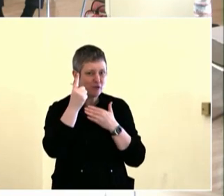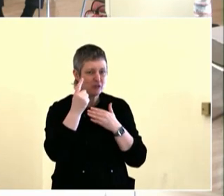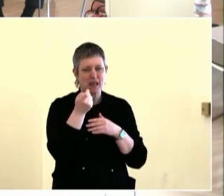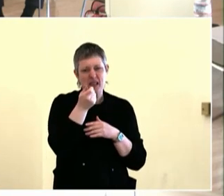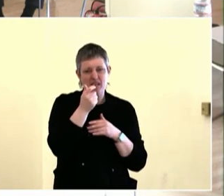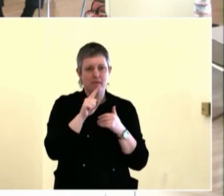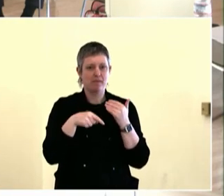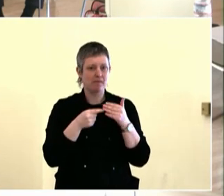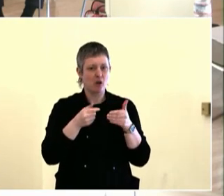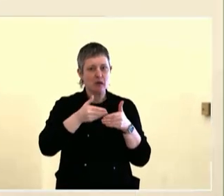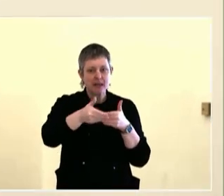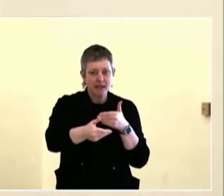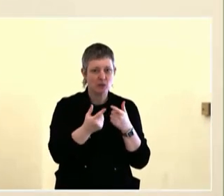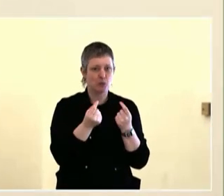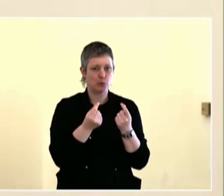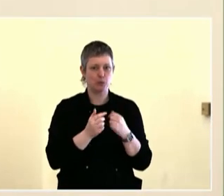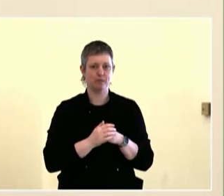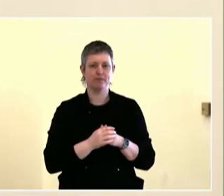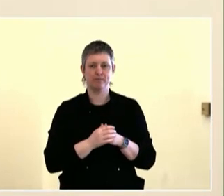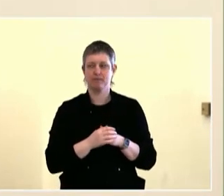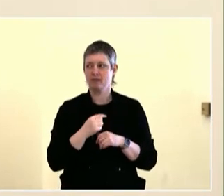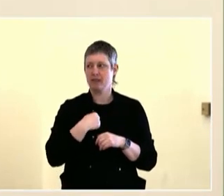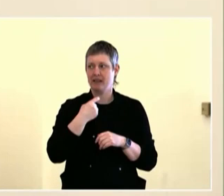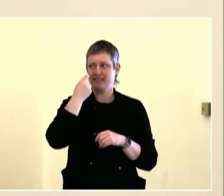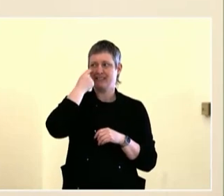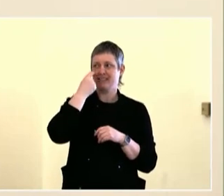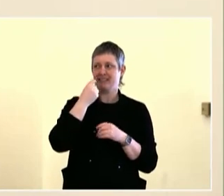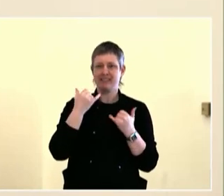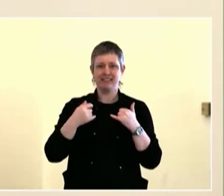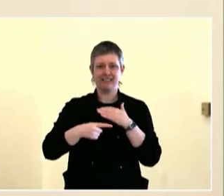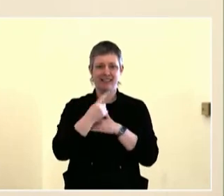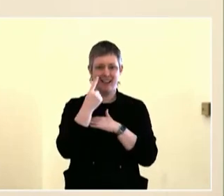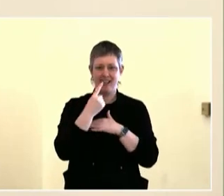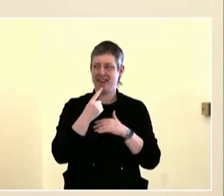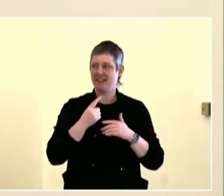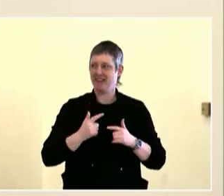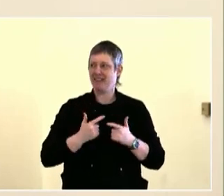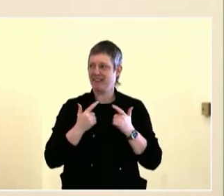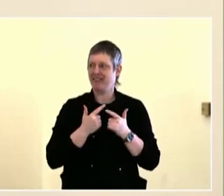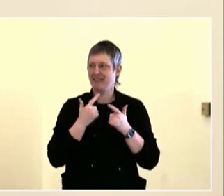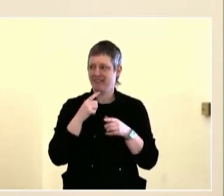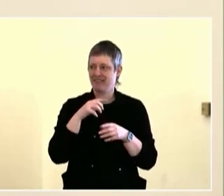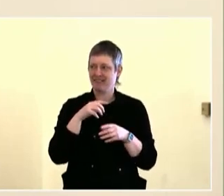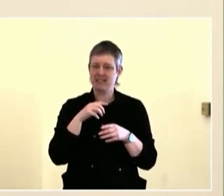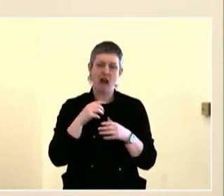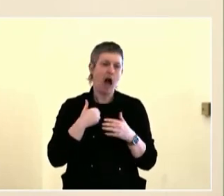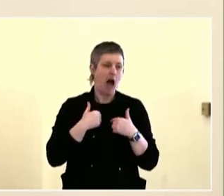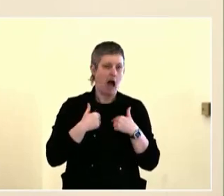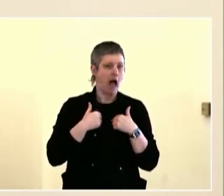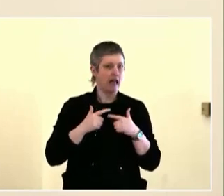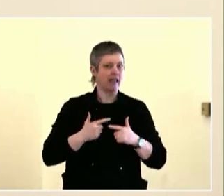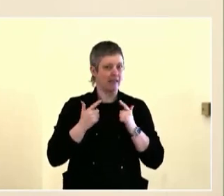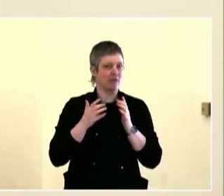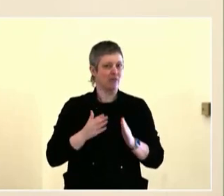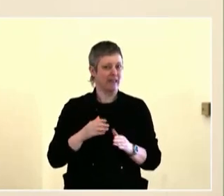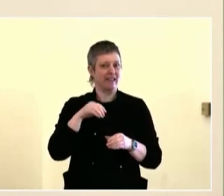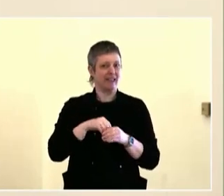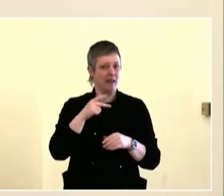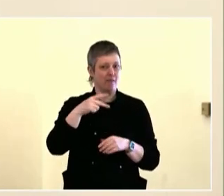folks, houseless folks, poor folks. Even if somebody couldn't participate in the community garden, that doesn't mean they